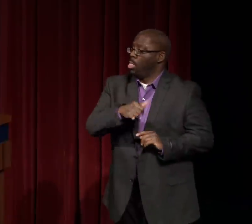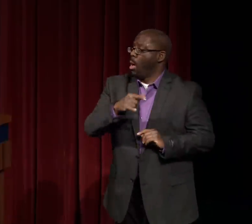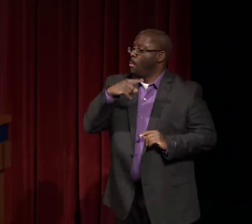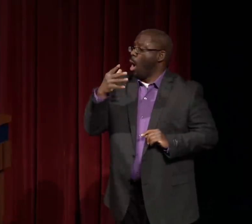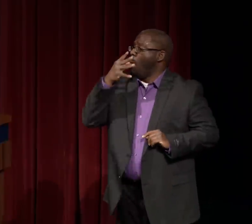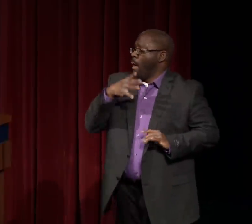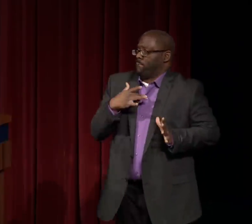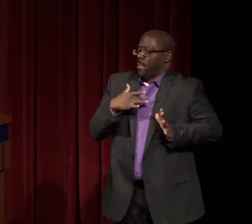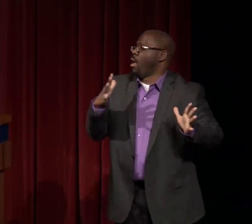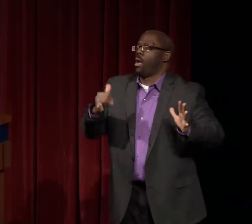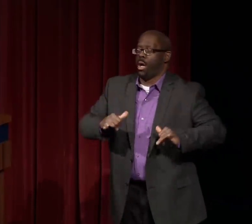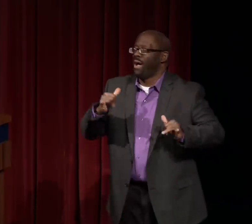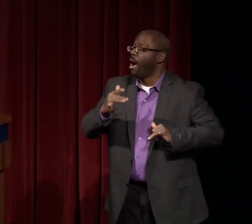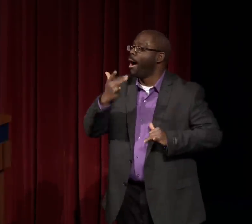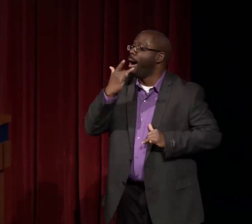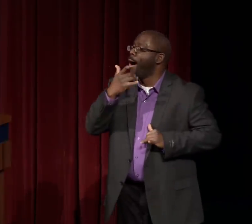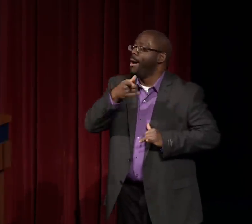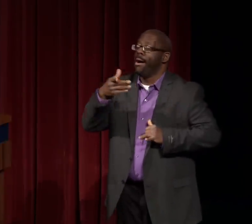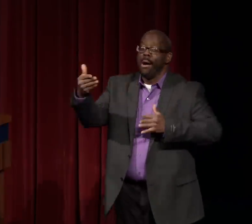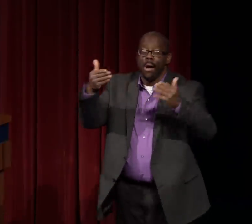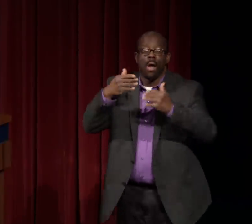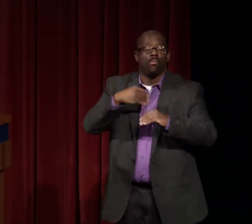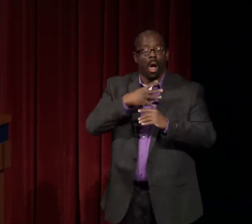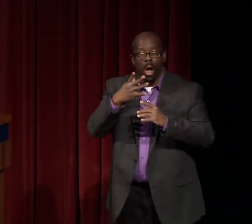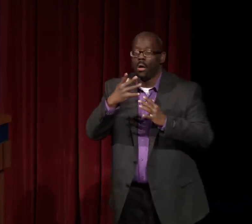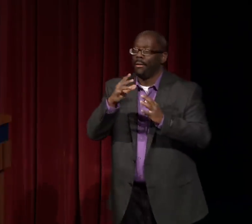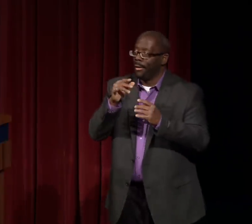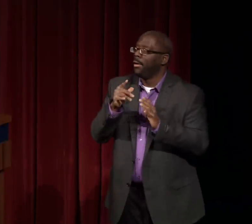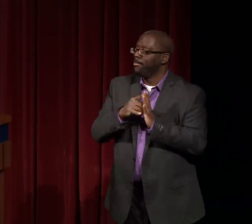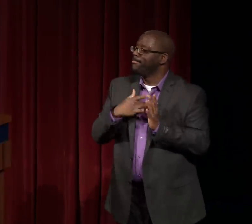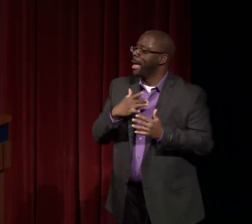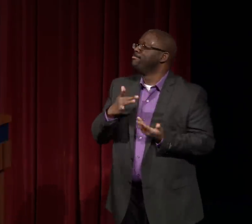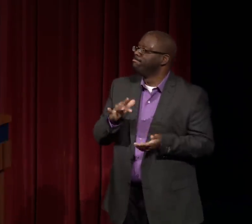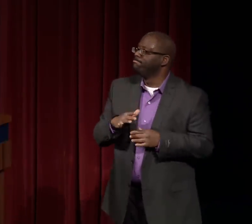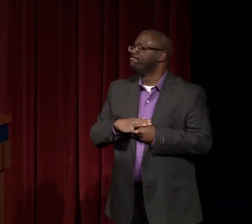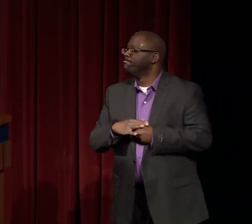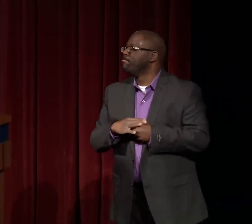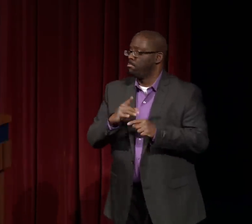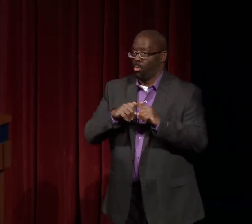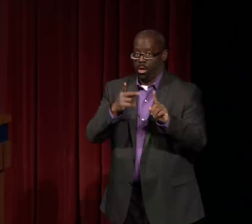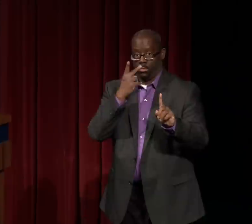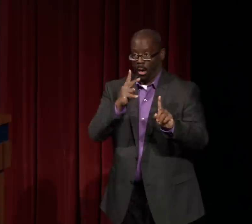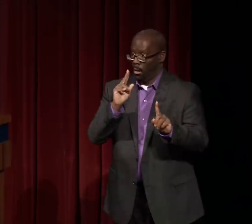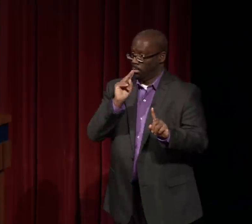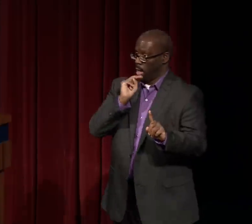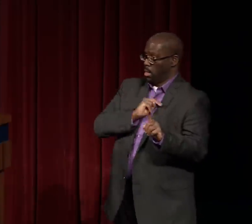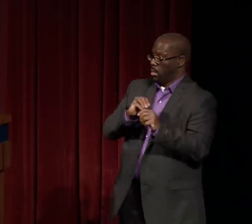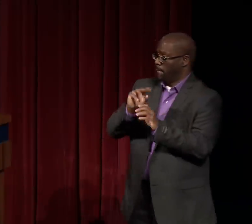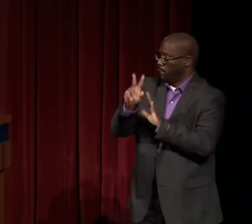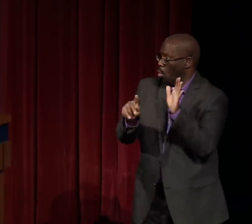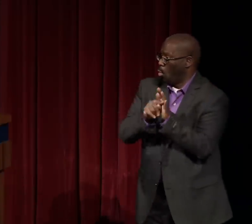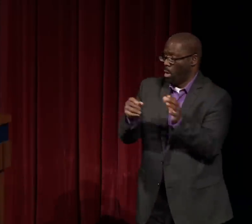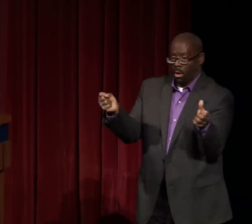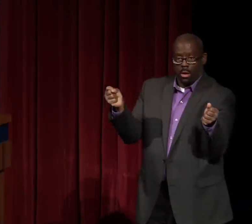We need to see our faces reflected. So this is the story of this woman